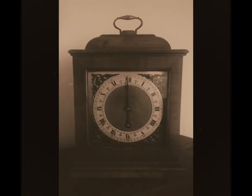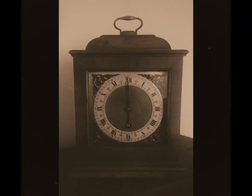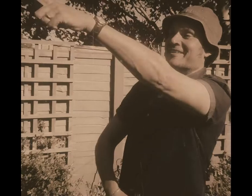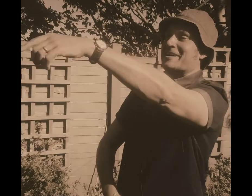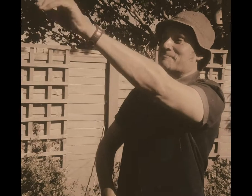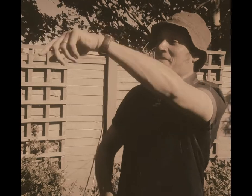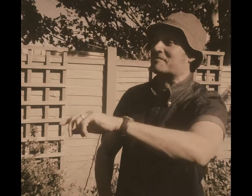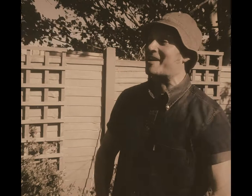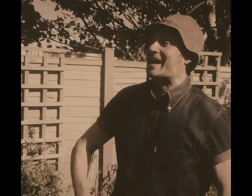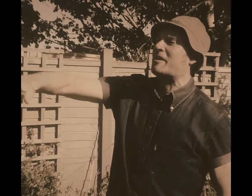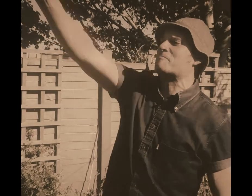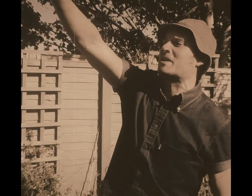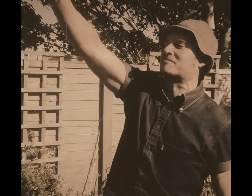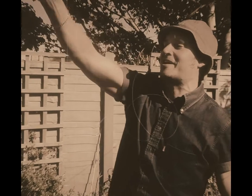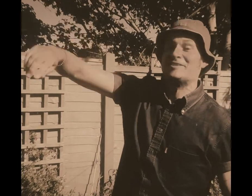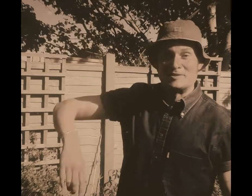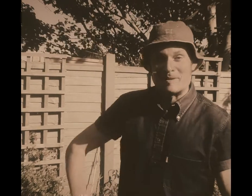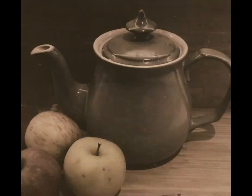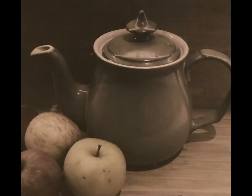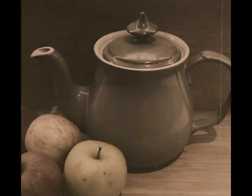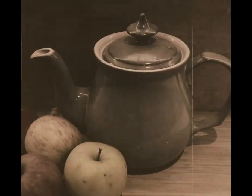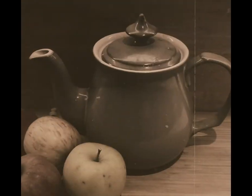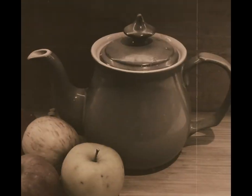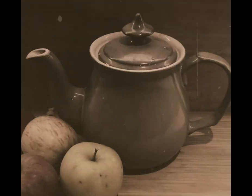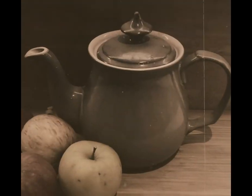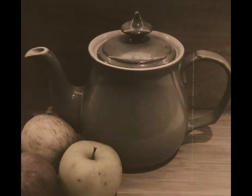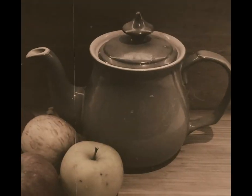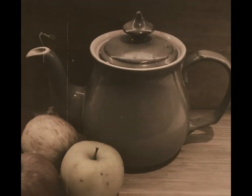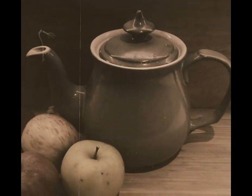You’ll hear the old hoppers call, "get up and boil your pot!"